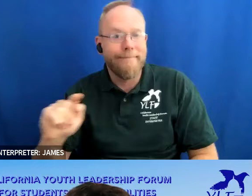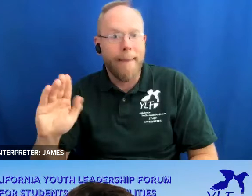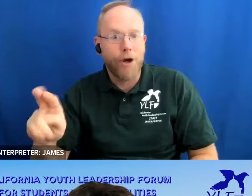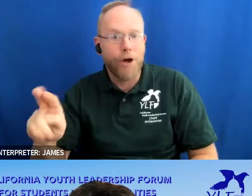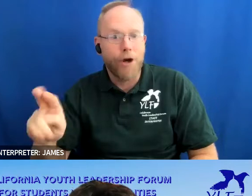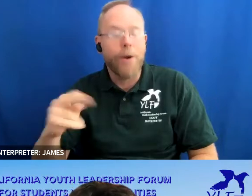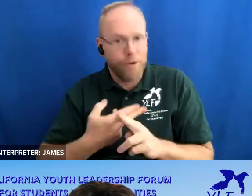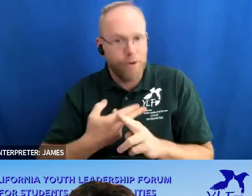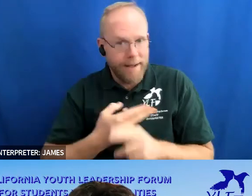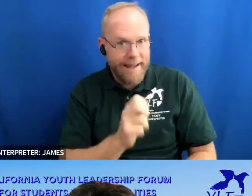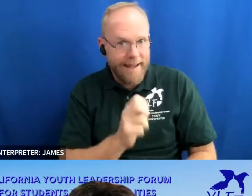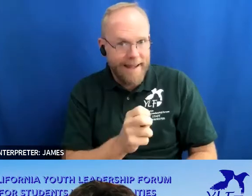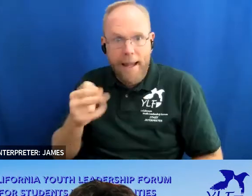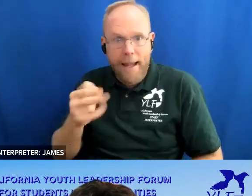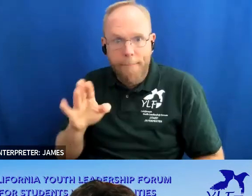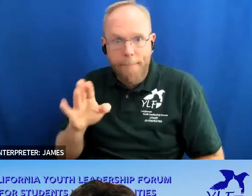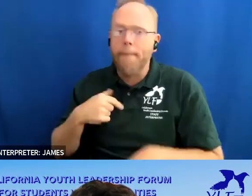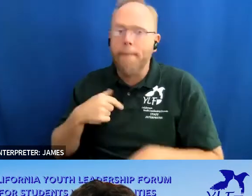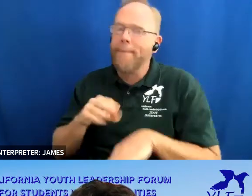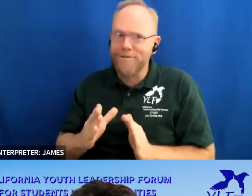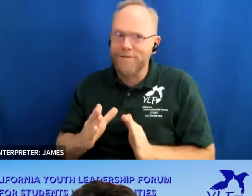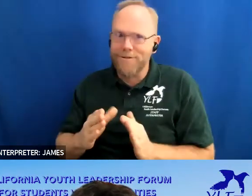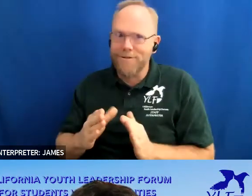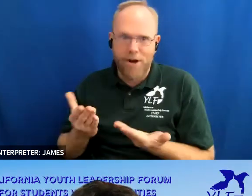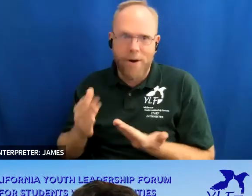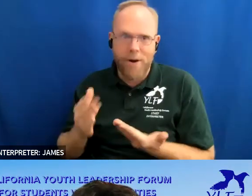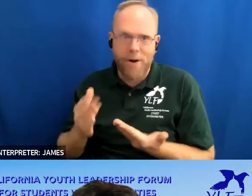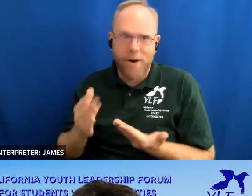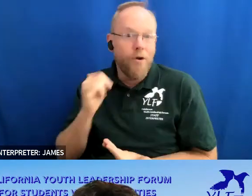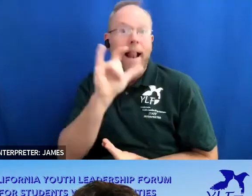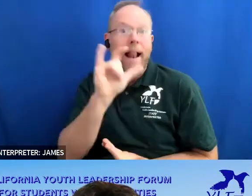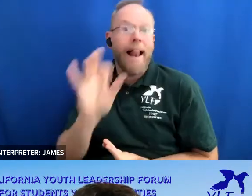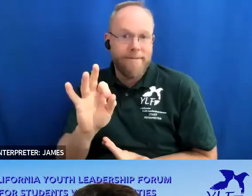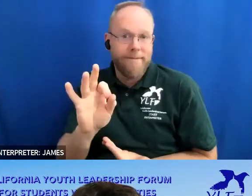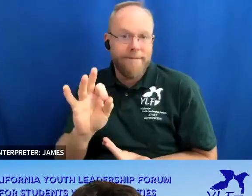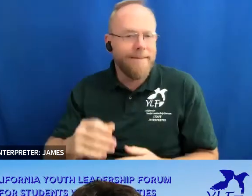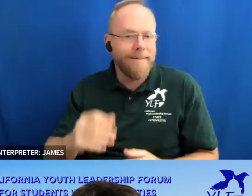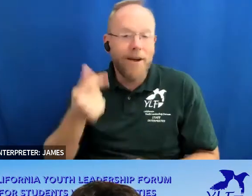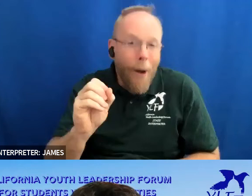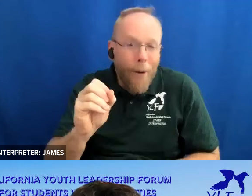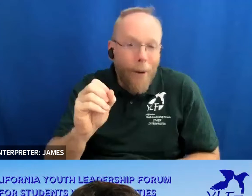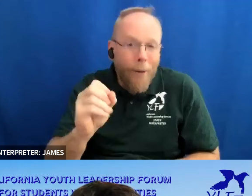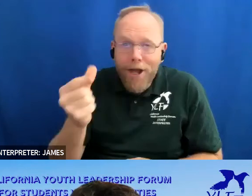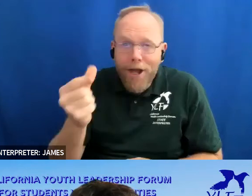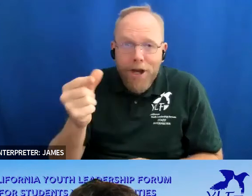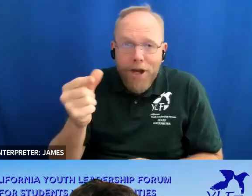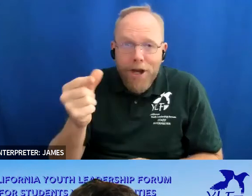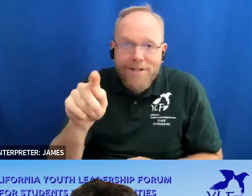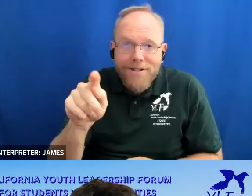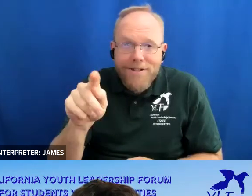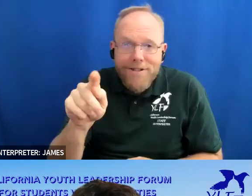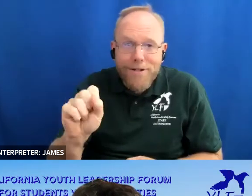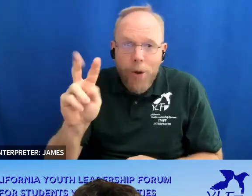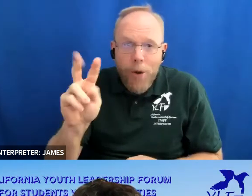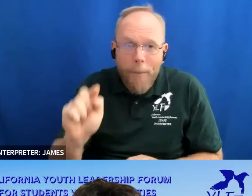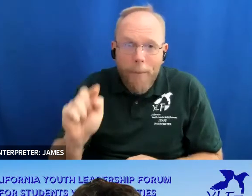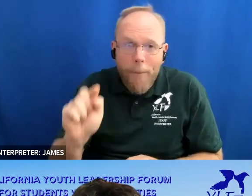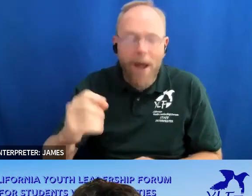this year at california ylf go greensters 2.0 um i'm used i'm a youngish asian american man